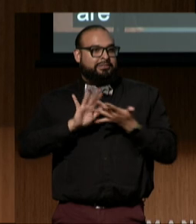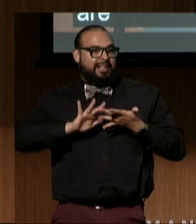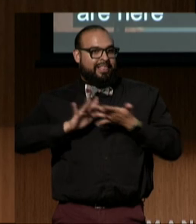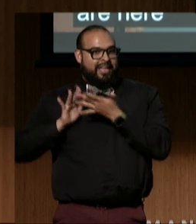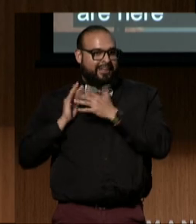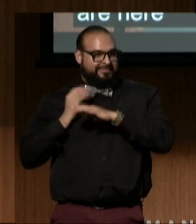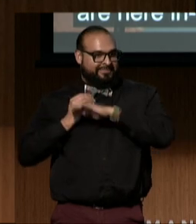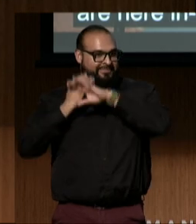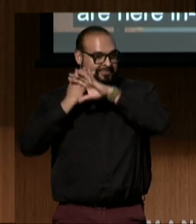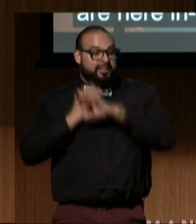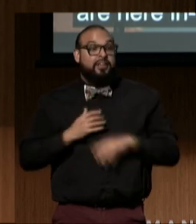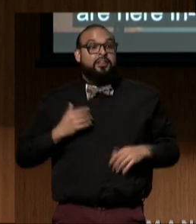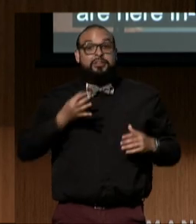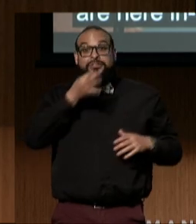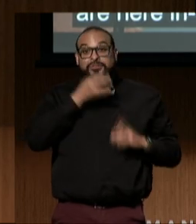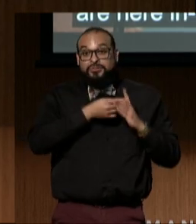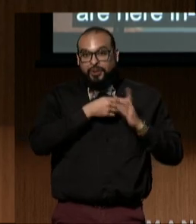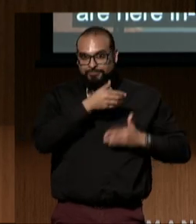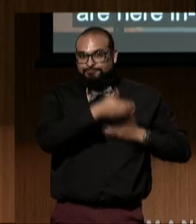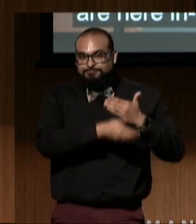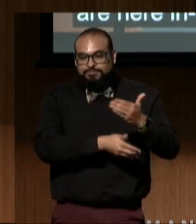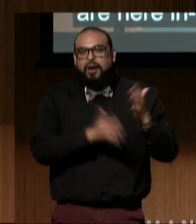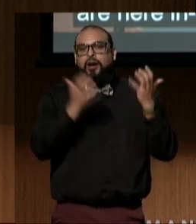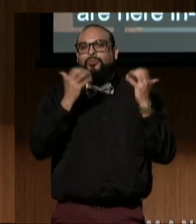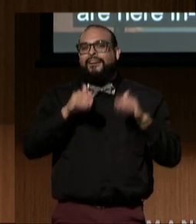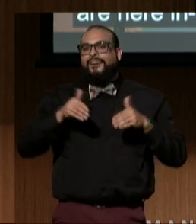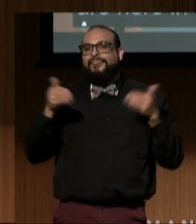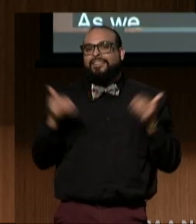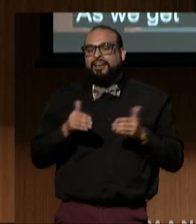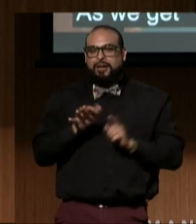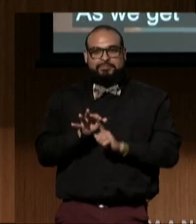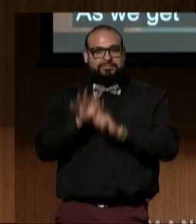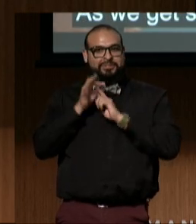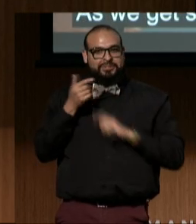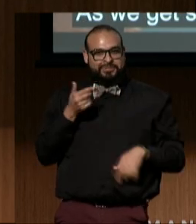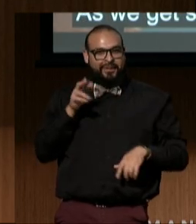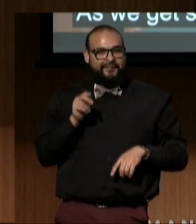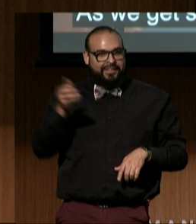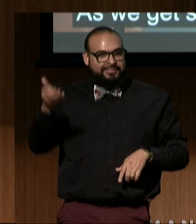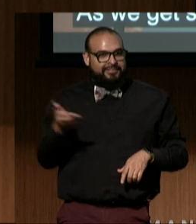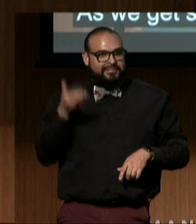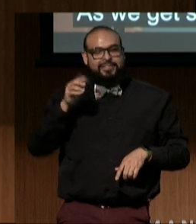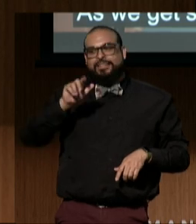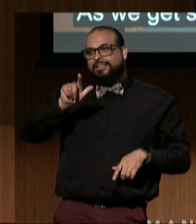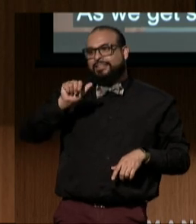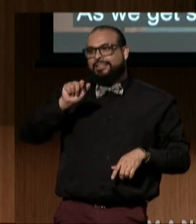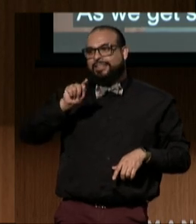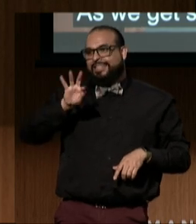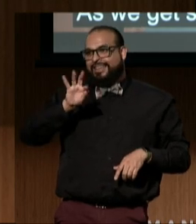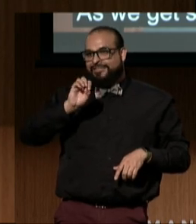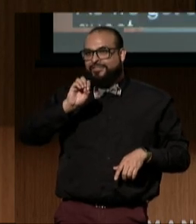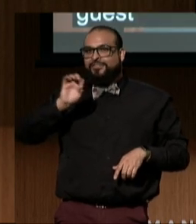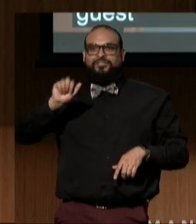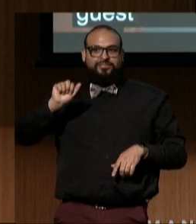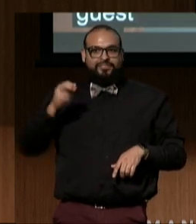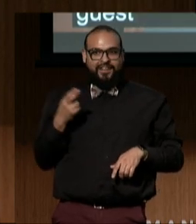As we get started, I'd like to introduce a special guest, Lateefah Simon, who is about to stand up.